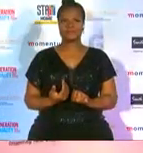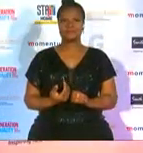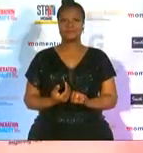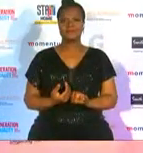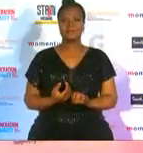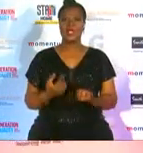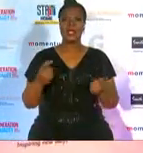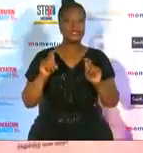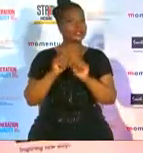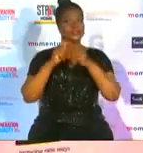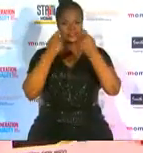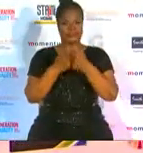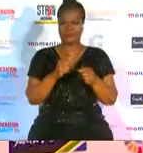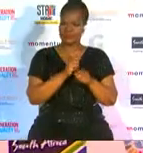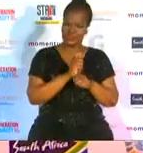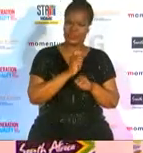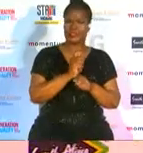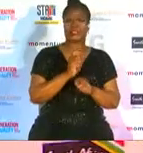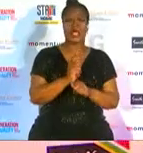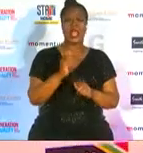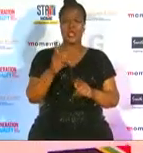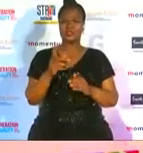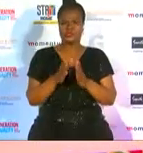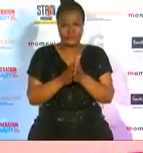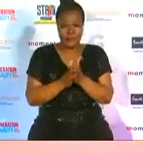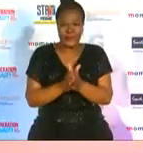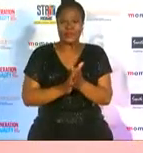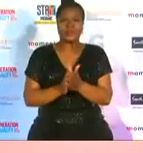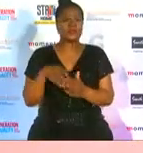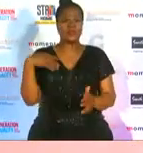talented brave fierce determined we're an amazing bunch of